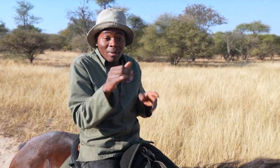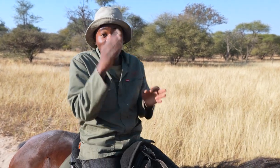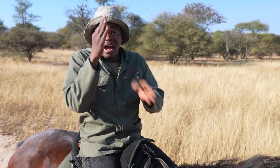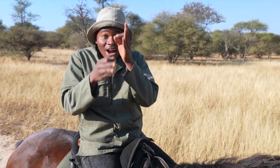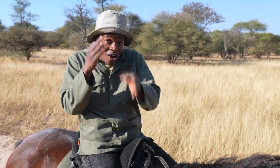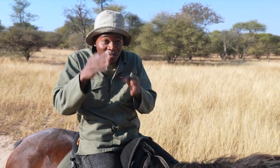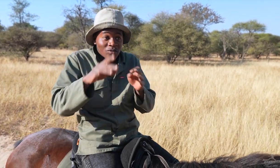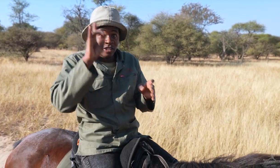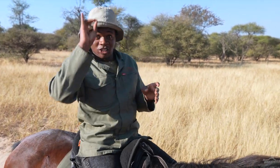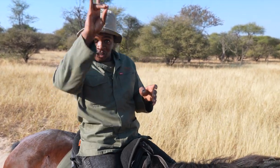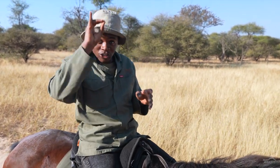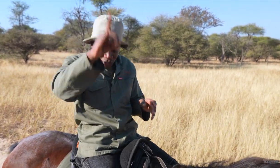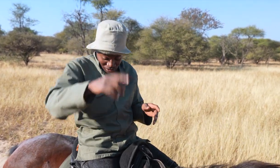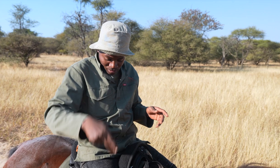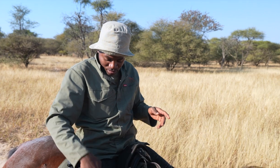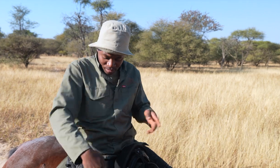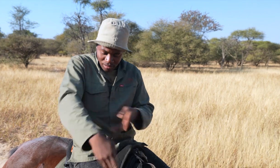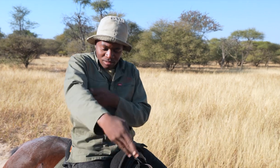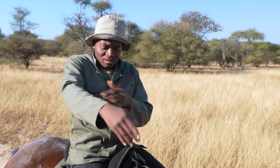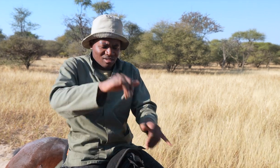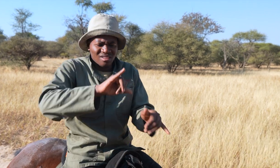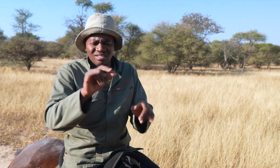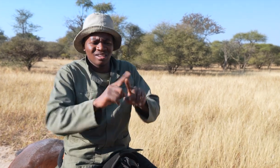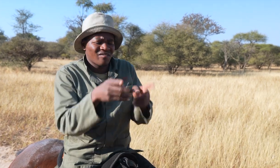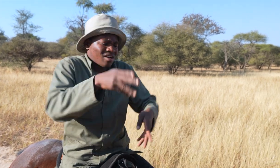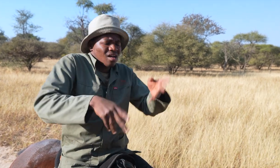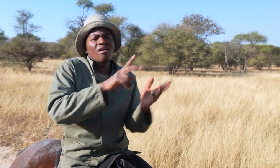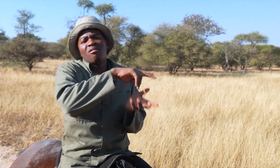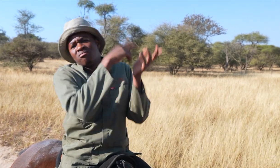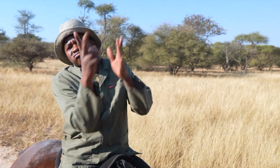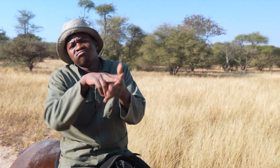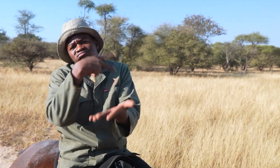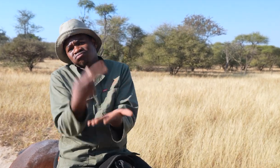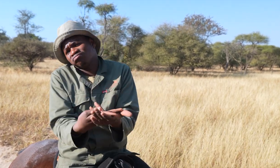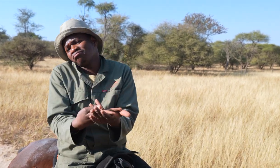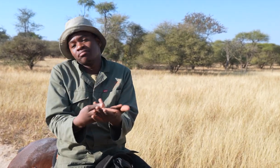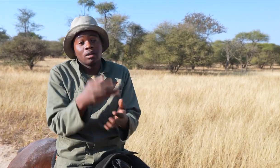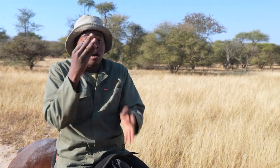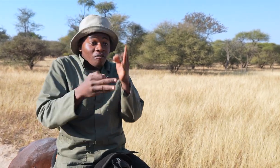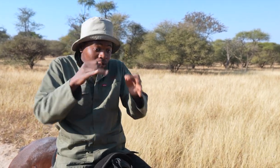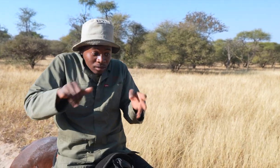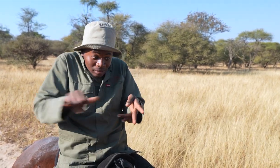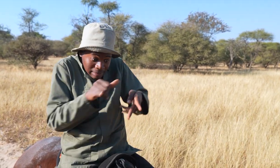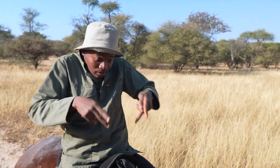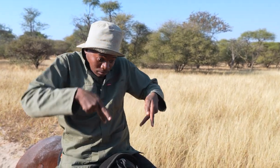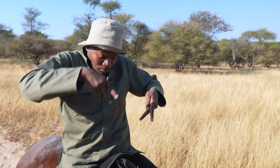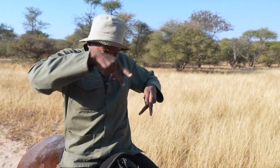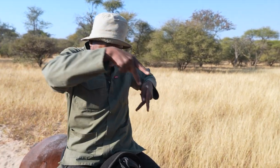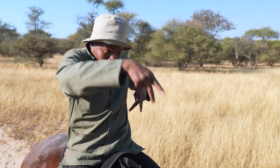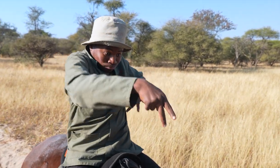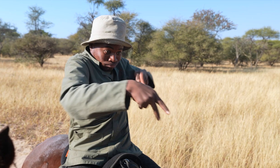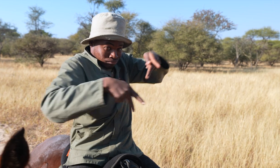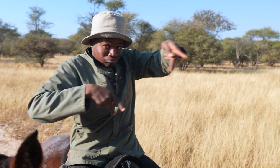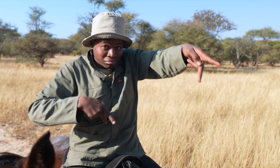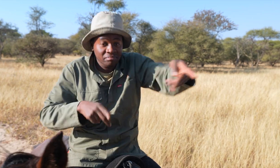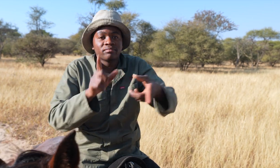If a giraffe walks a little differently, they would fall over. If they do it side to side,